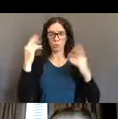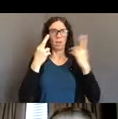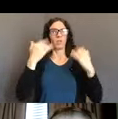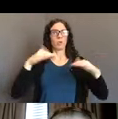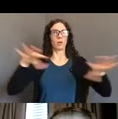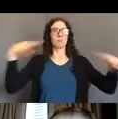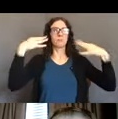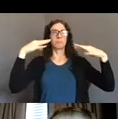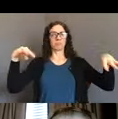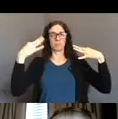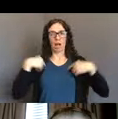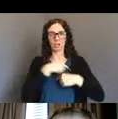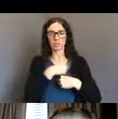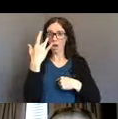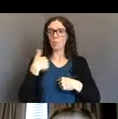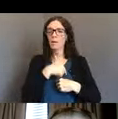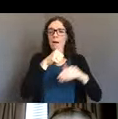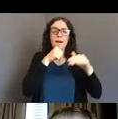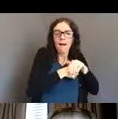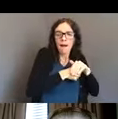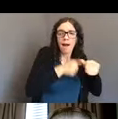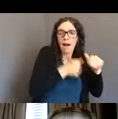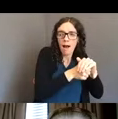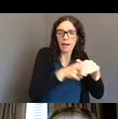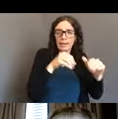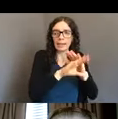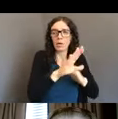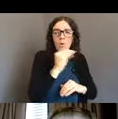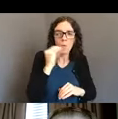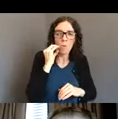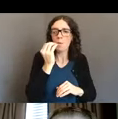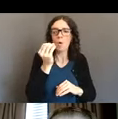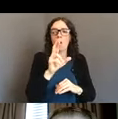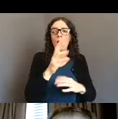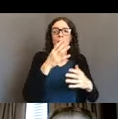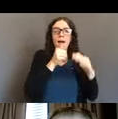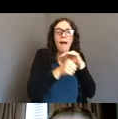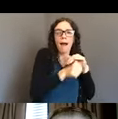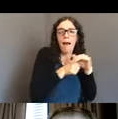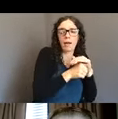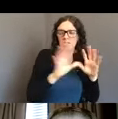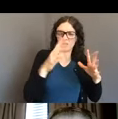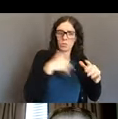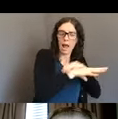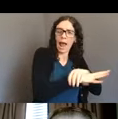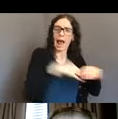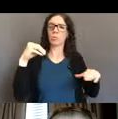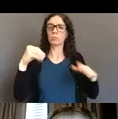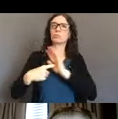We were out in the street and we were fighting for our rights. The other thing that, was really interesting in that,